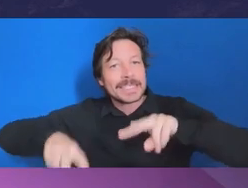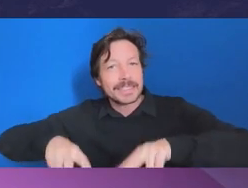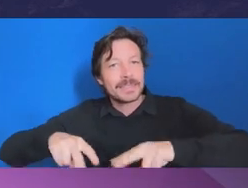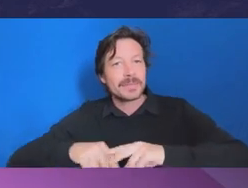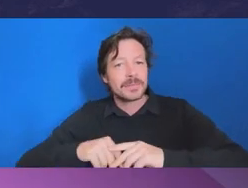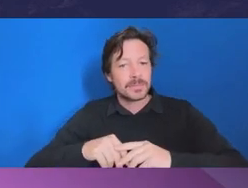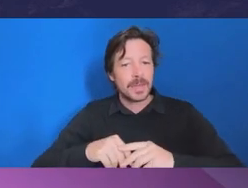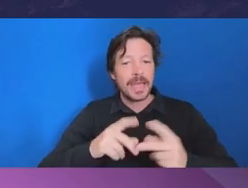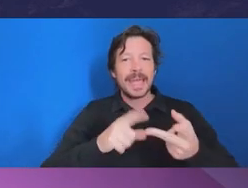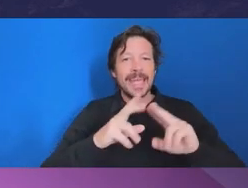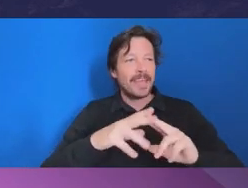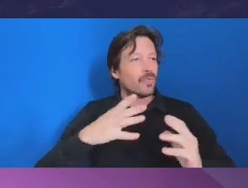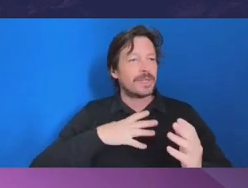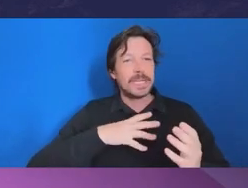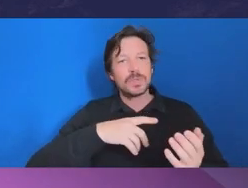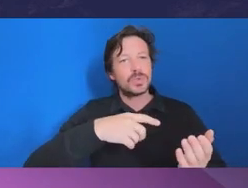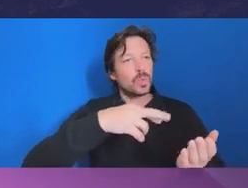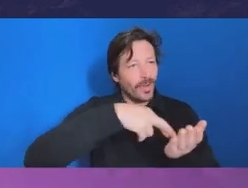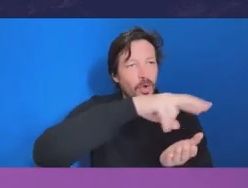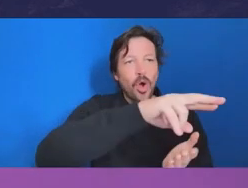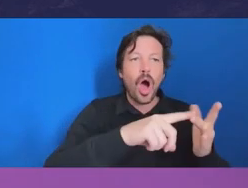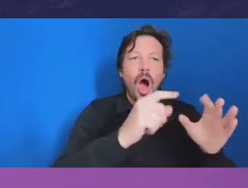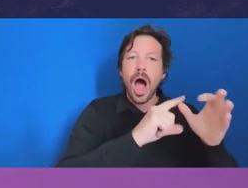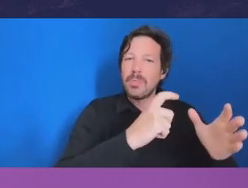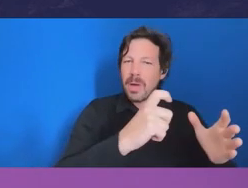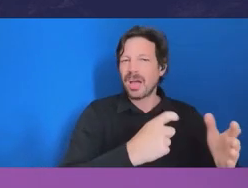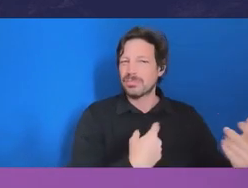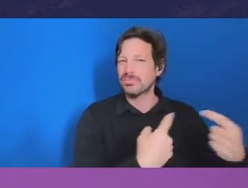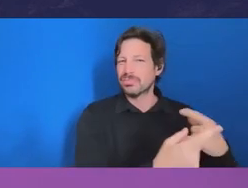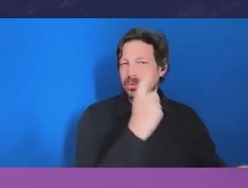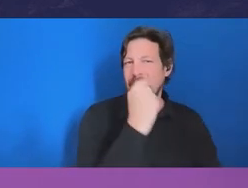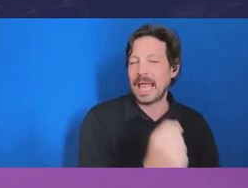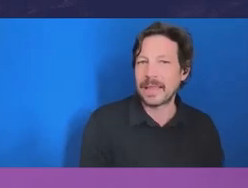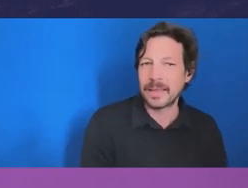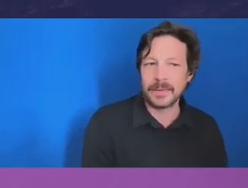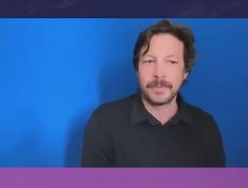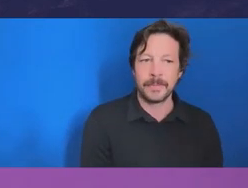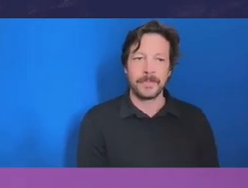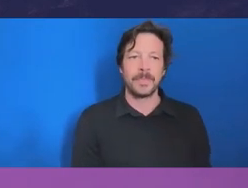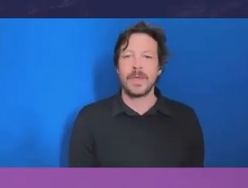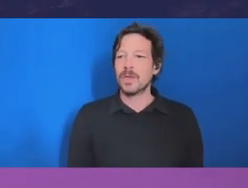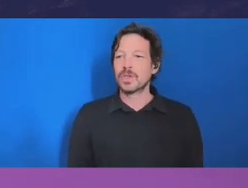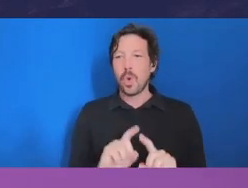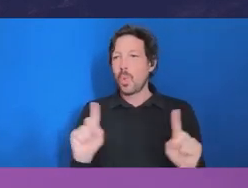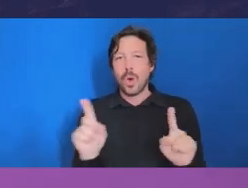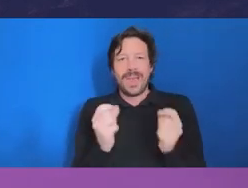to, to IBAC, and then we'll ask questions, you know, so, so provide whatever evidence you have available to you.